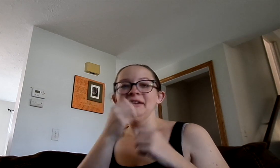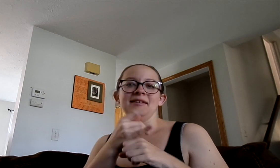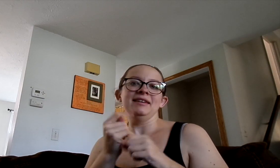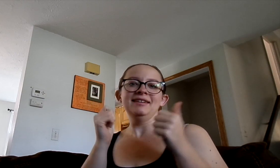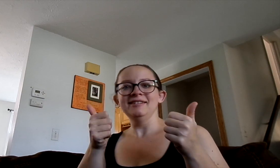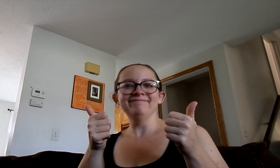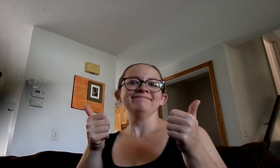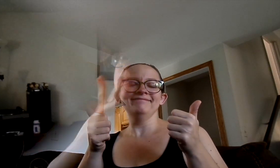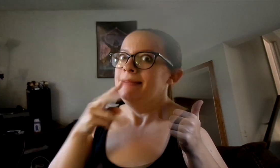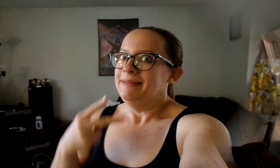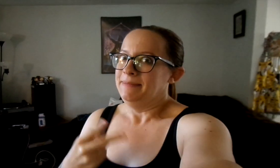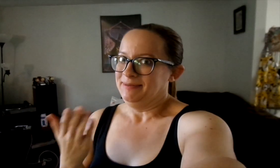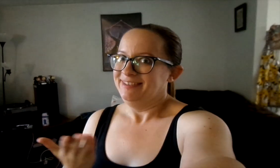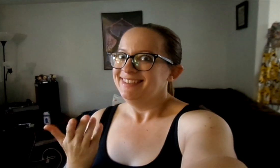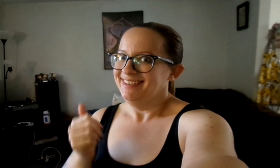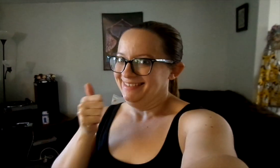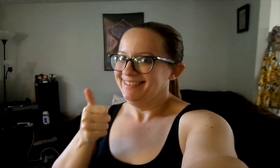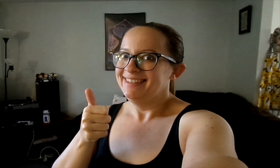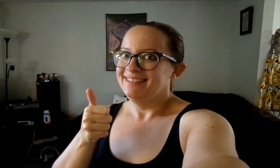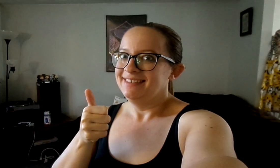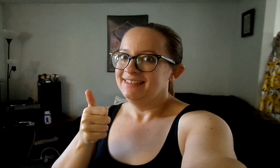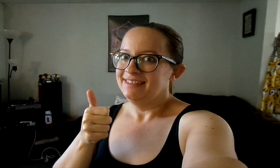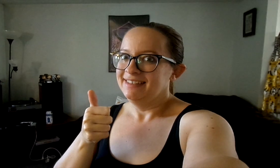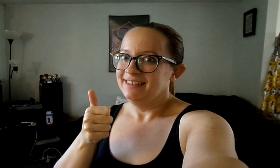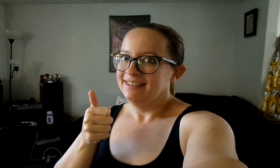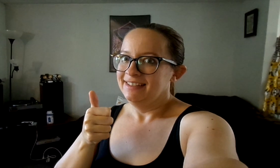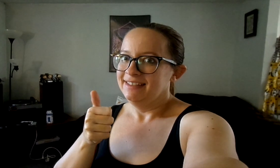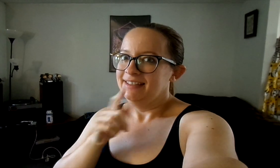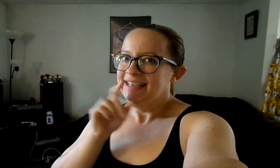Barely making it. So the plumber is here.... great.